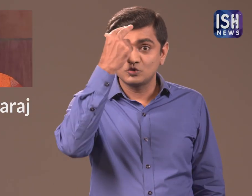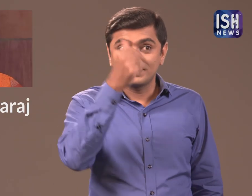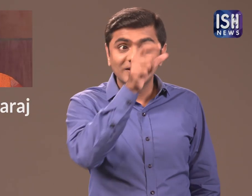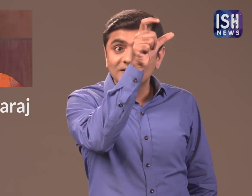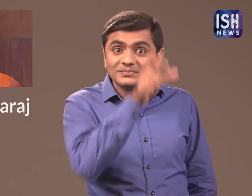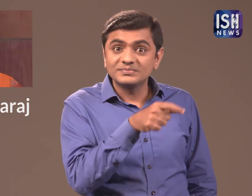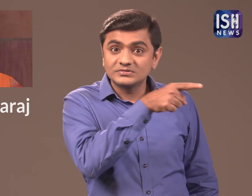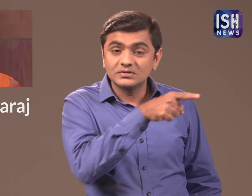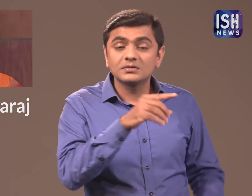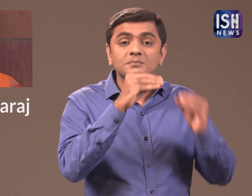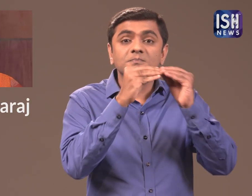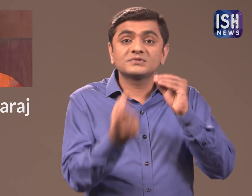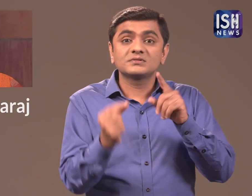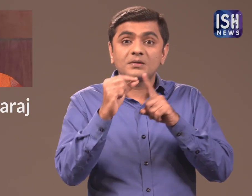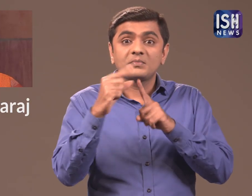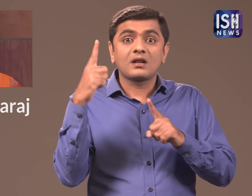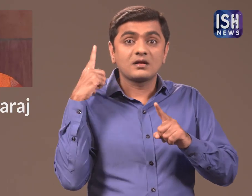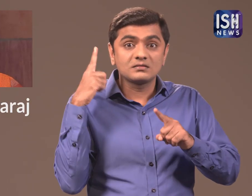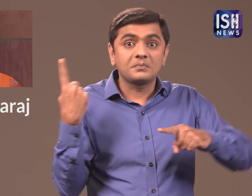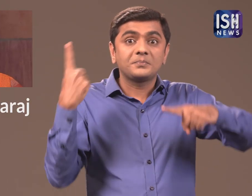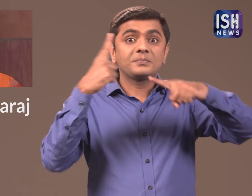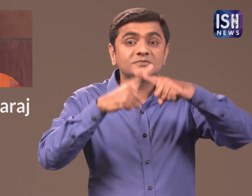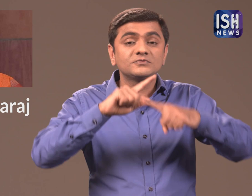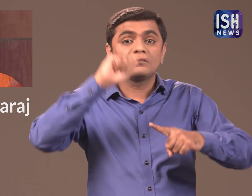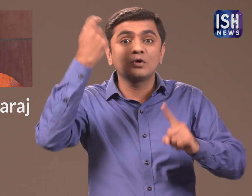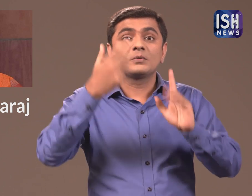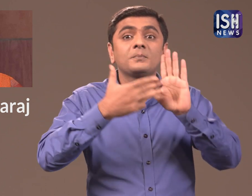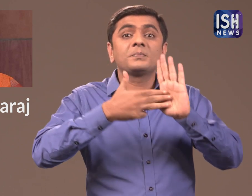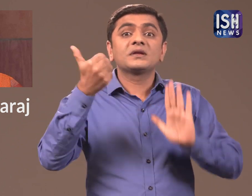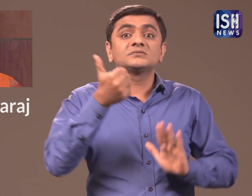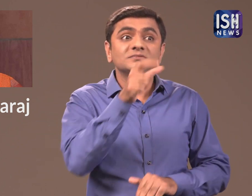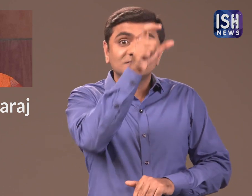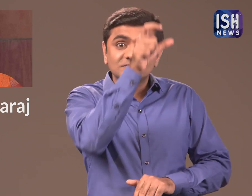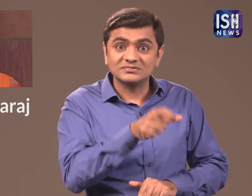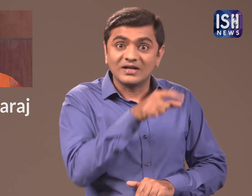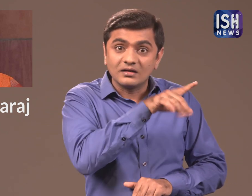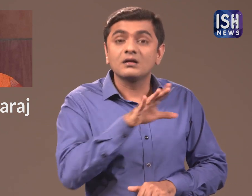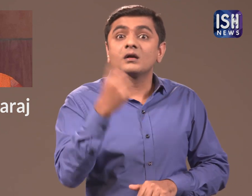Sushma Swaraj was a BJP leader as well the Foreign Minister.